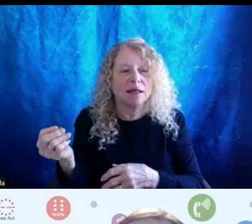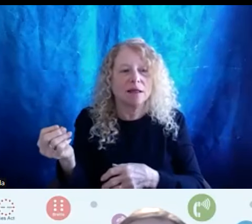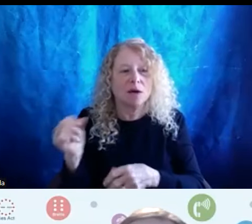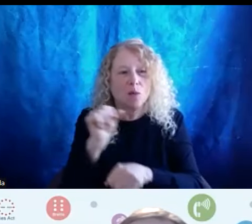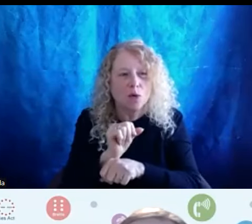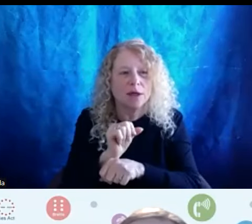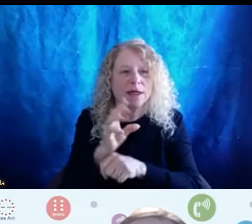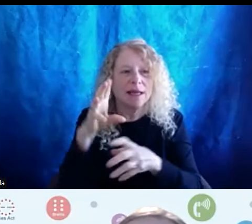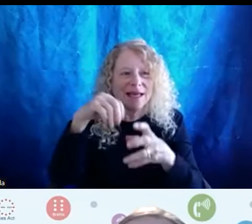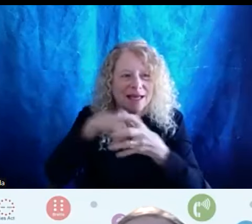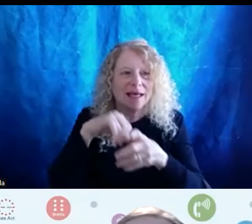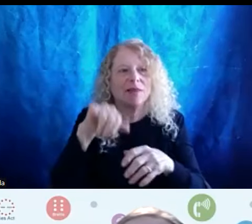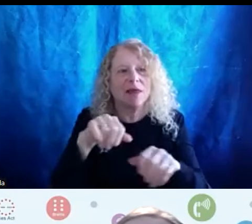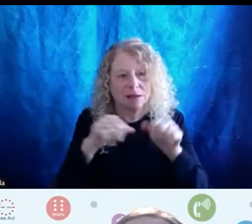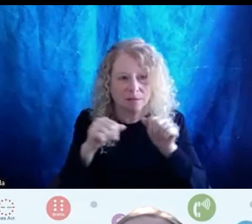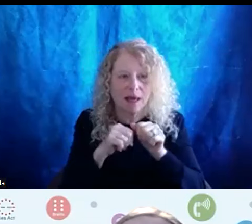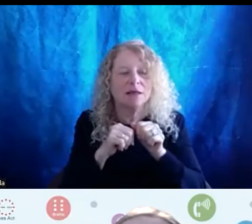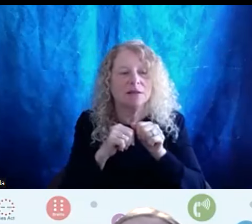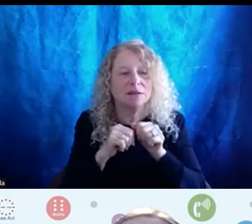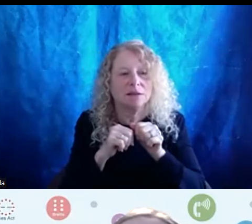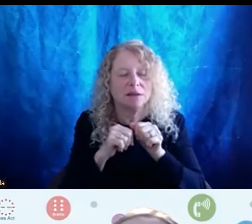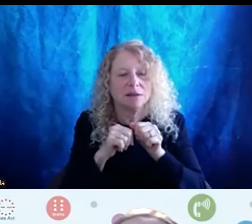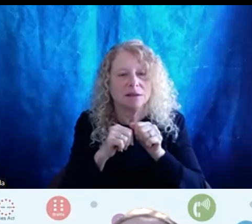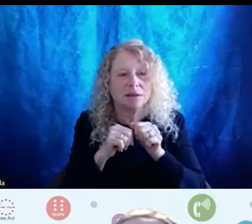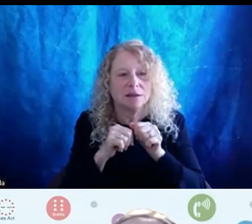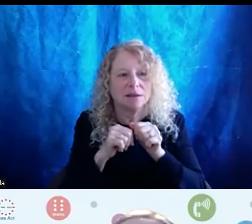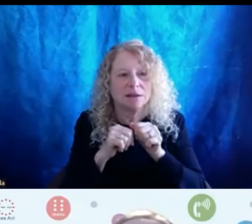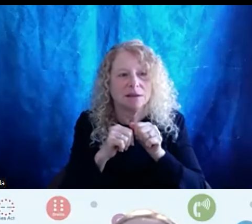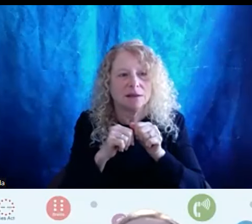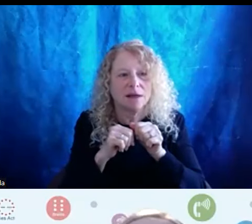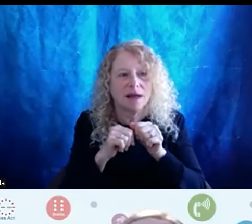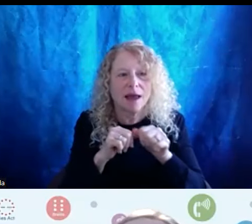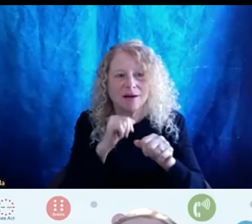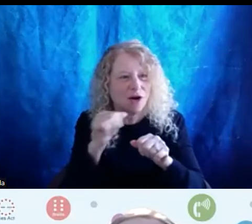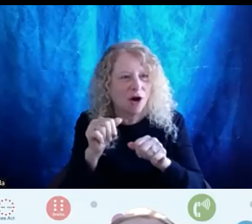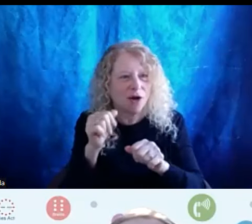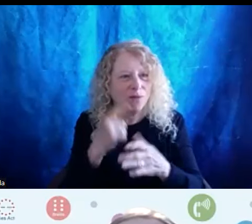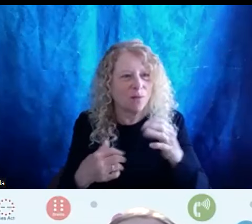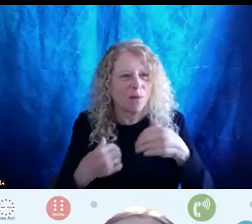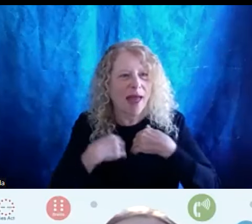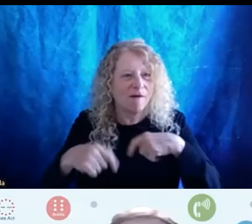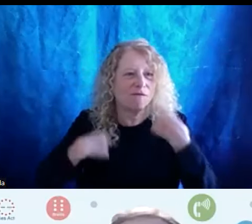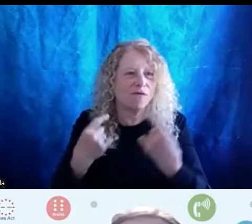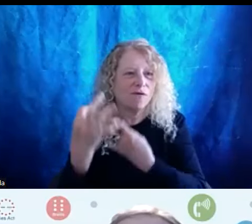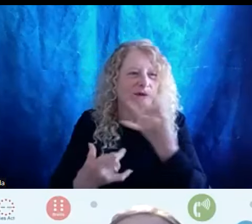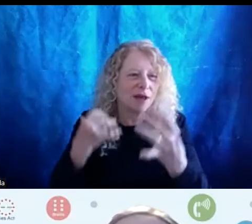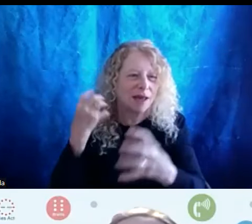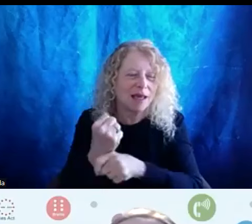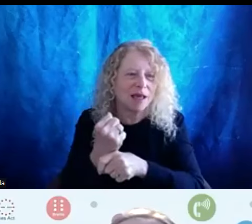within that space rather than what we've had for many decades of that focus of